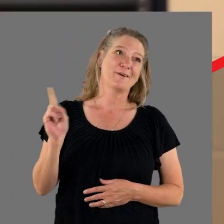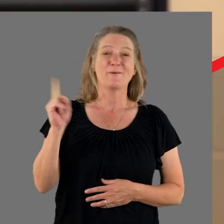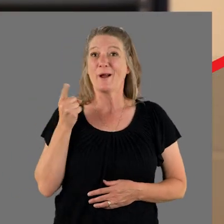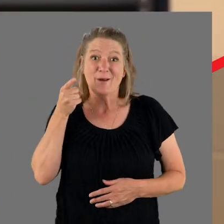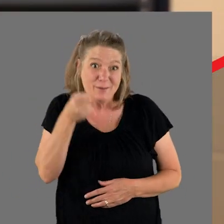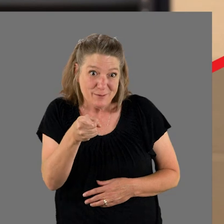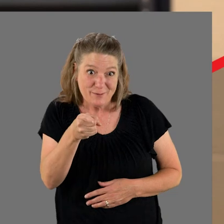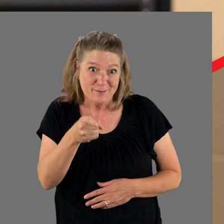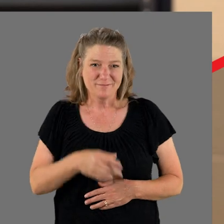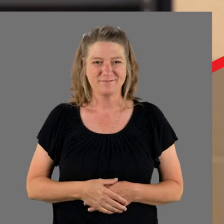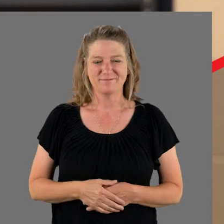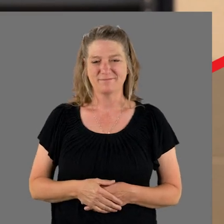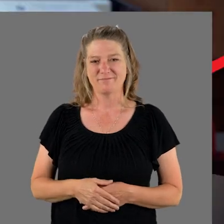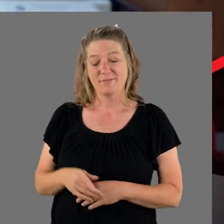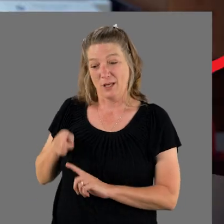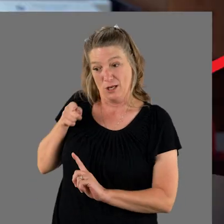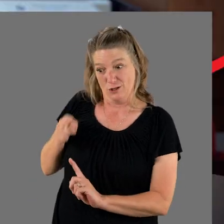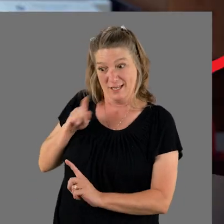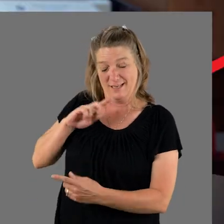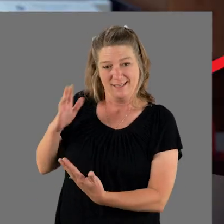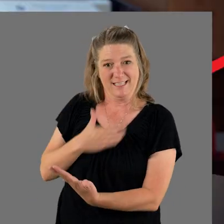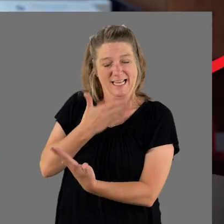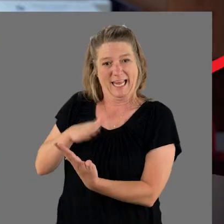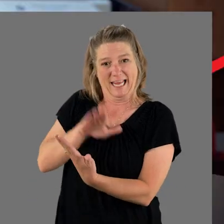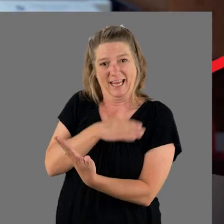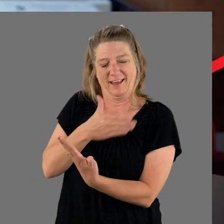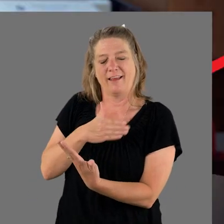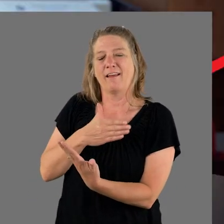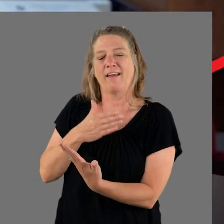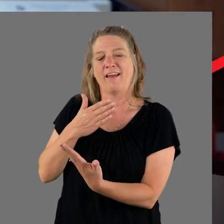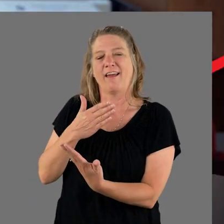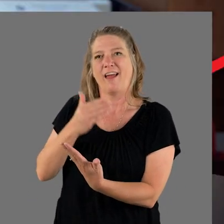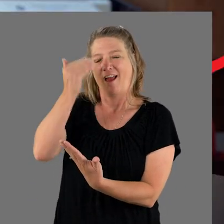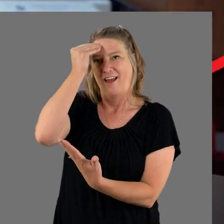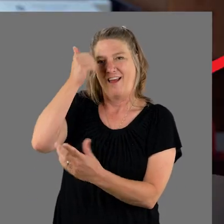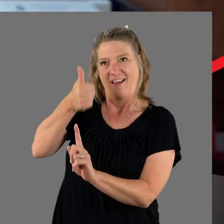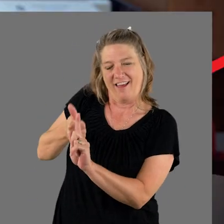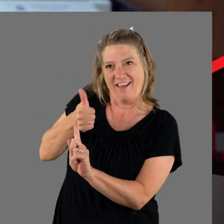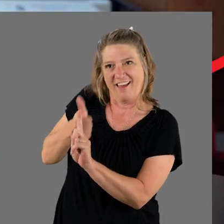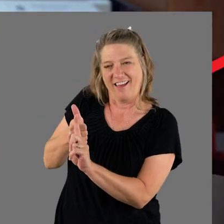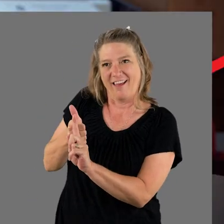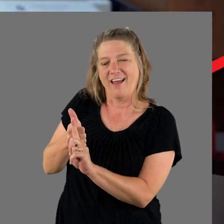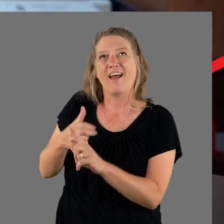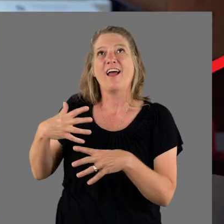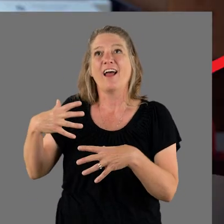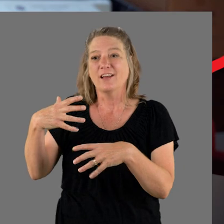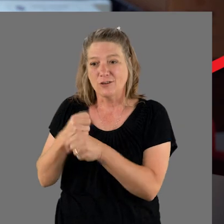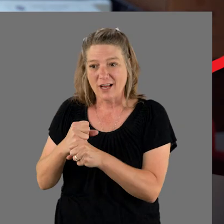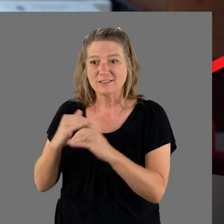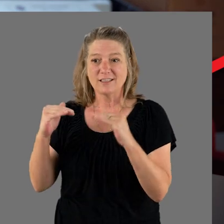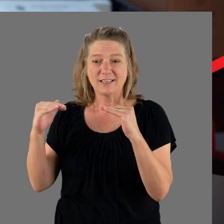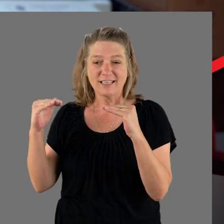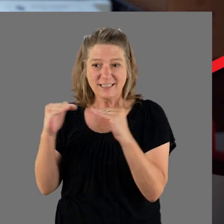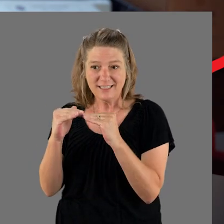where are you? When she is singing that, that lets her know that, okay, this contraction is made